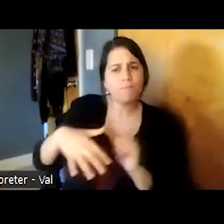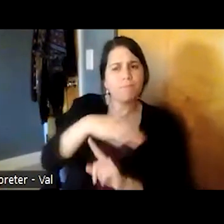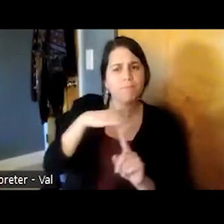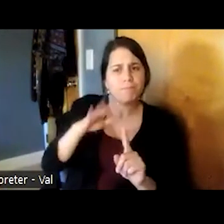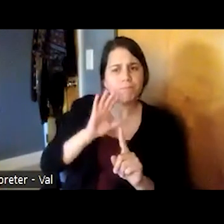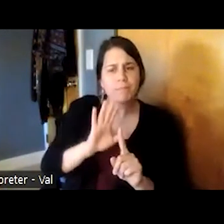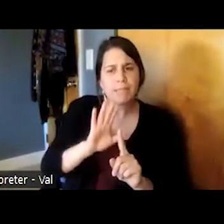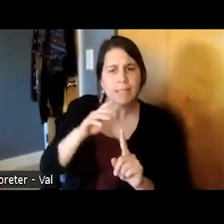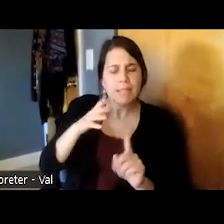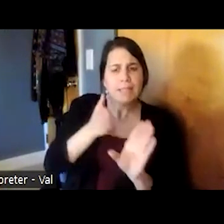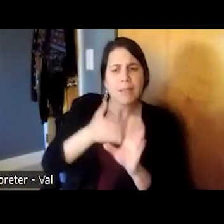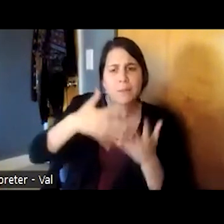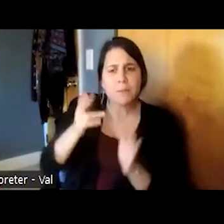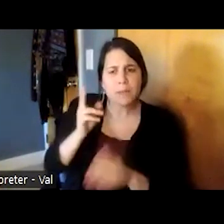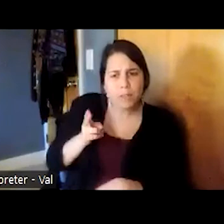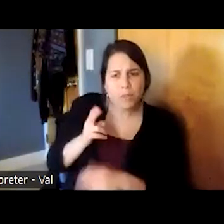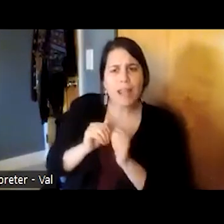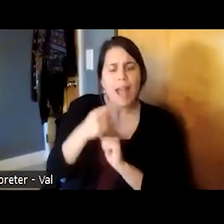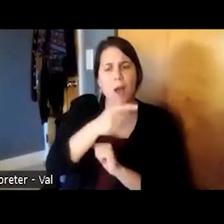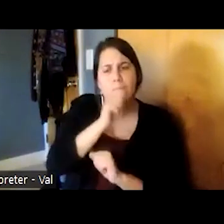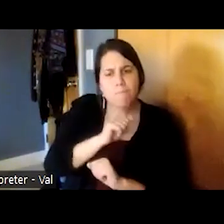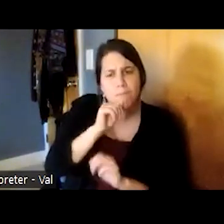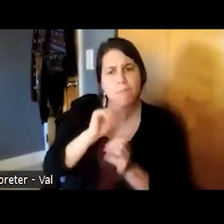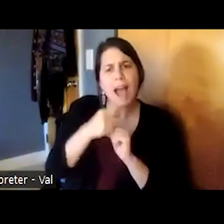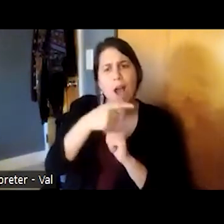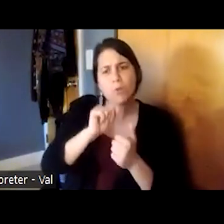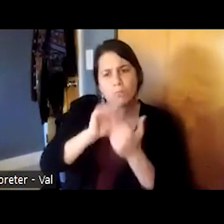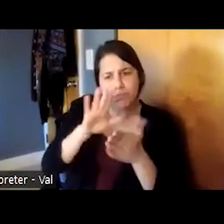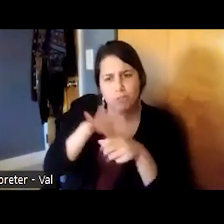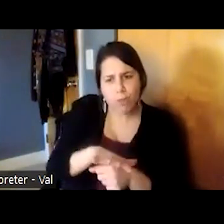their ways of coping and dealing with stress and the context in which these events happen